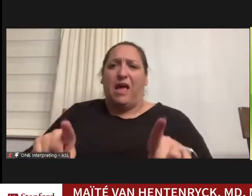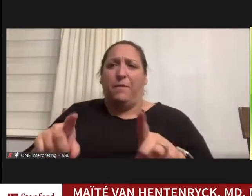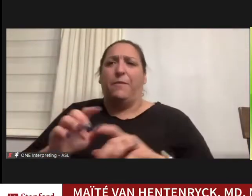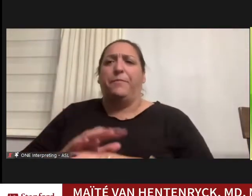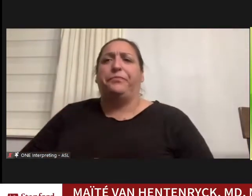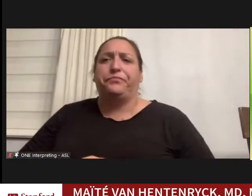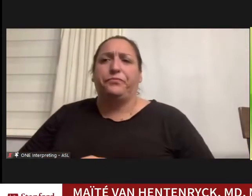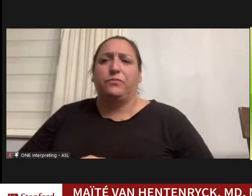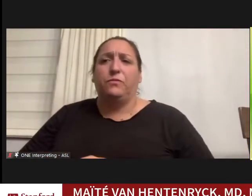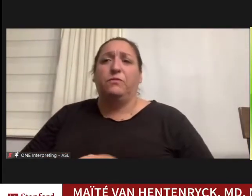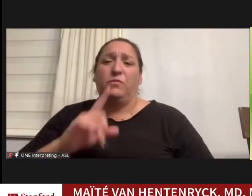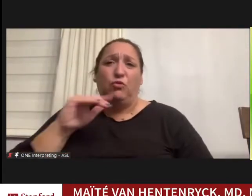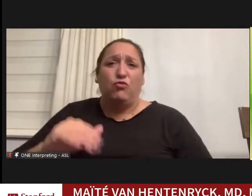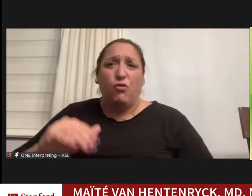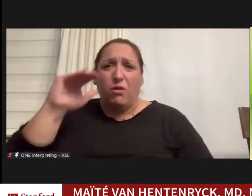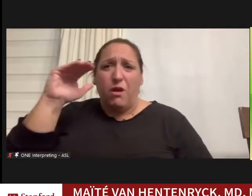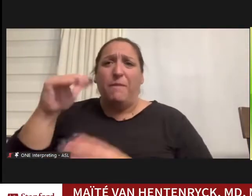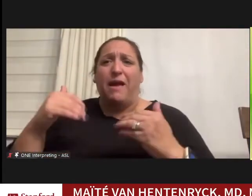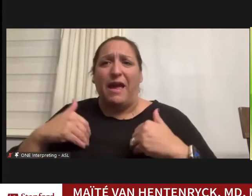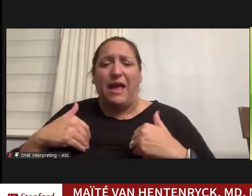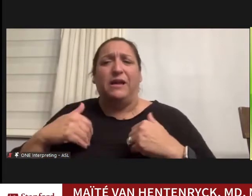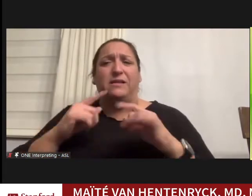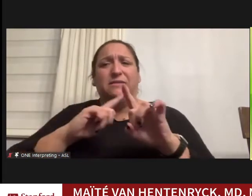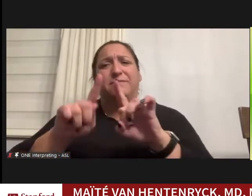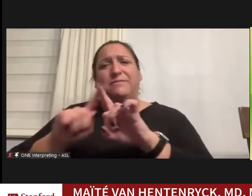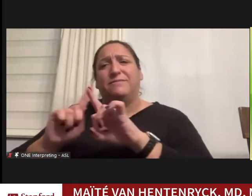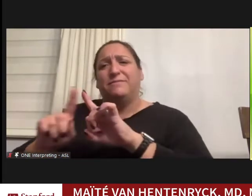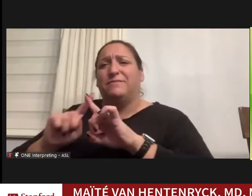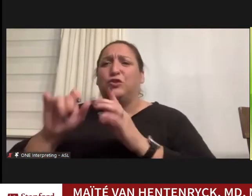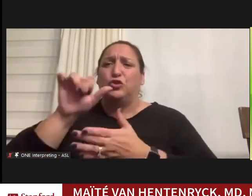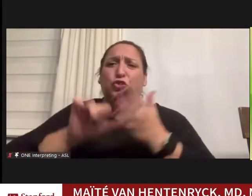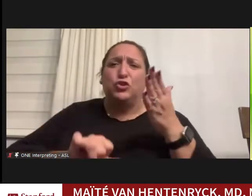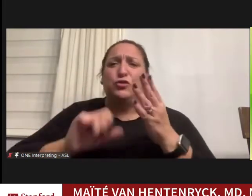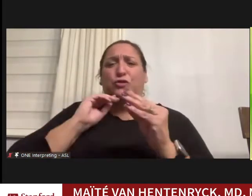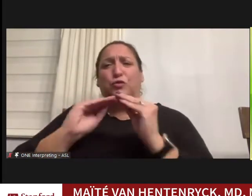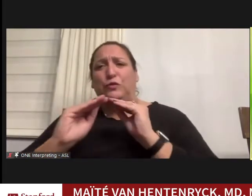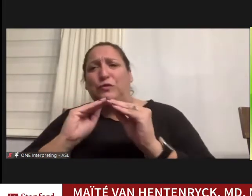growing up I had a series of different surgeries to correct others issues critical